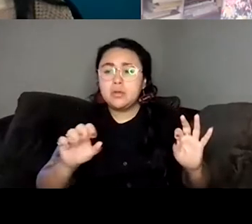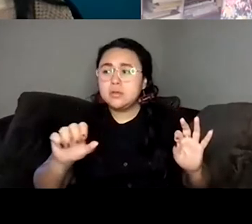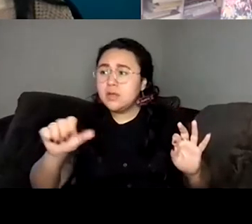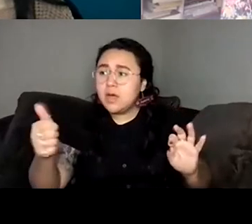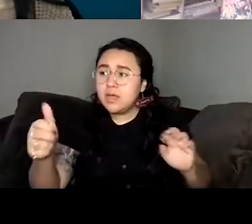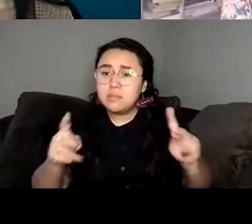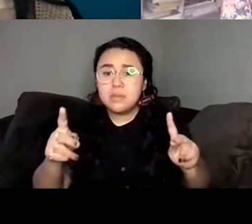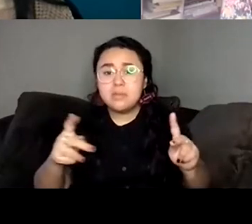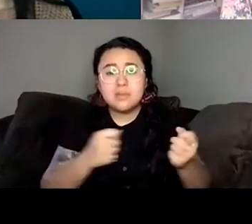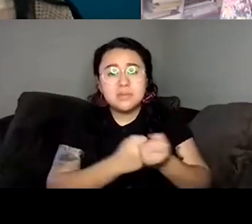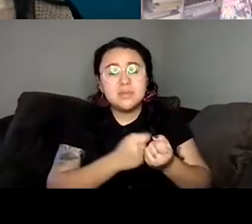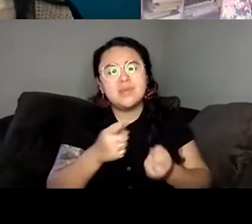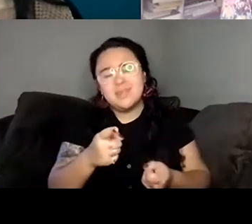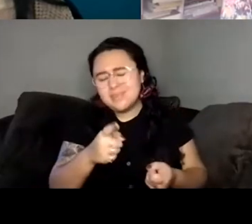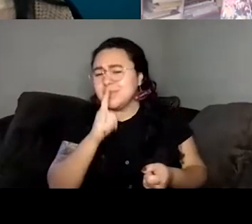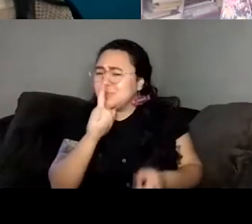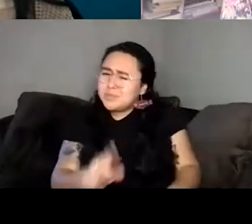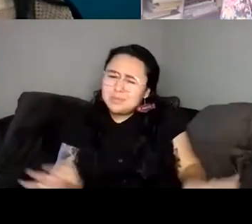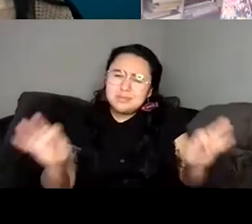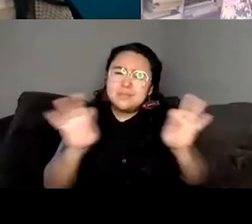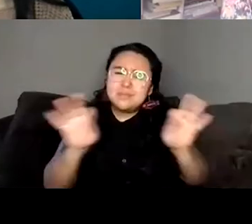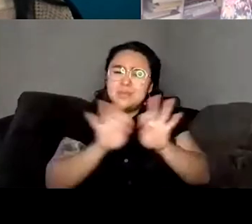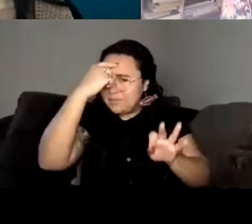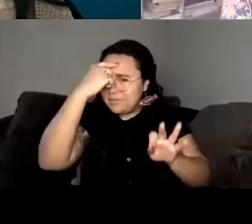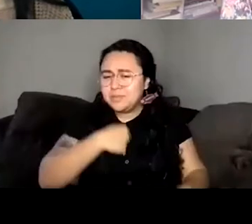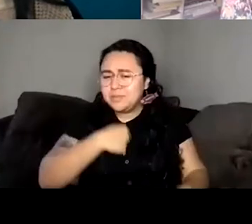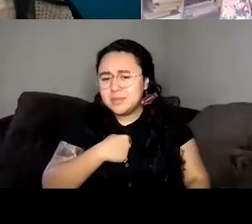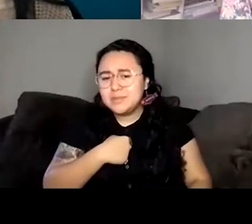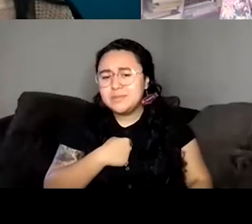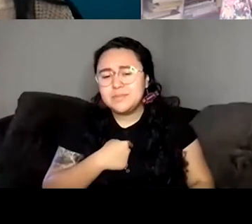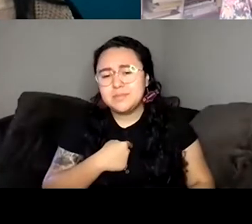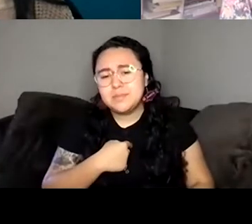well, you know, so that was really important. To me that I had, not just the fellowship,